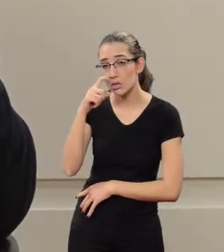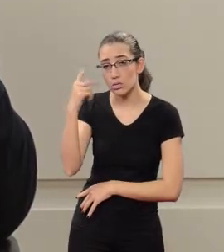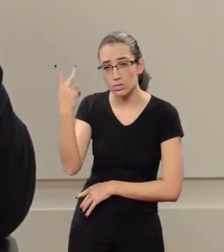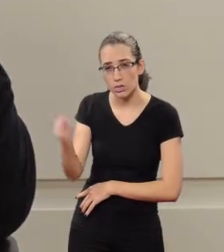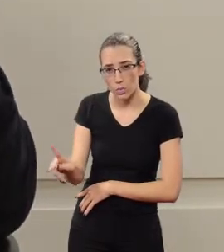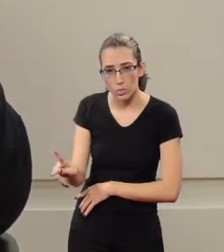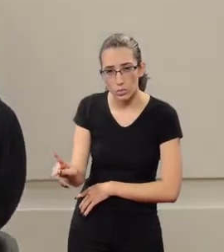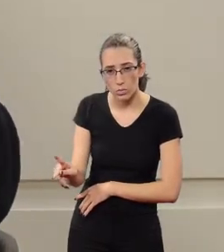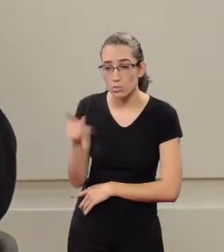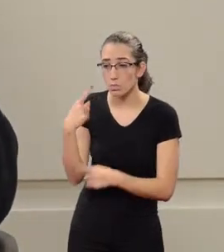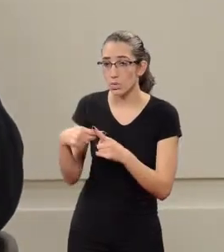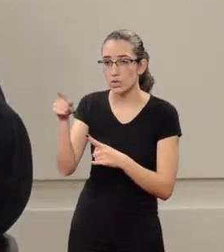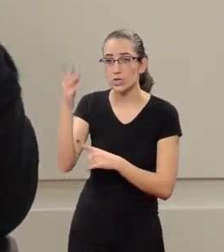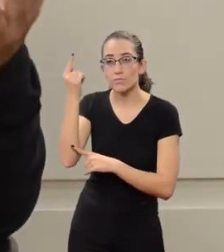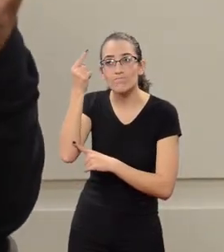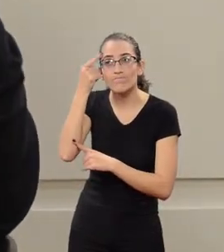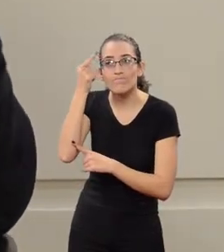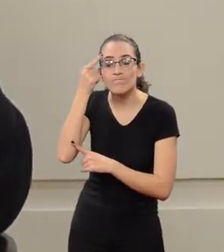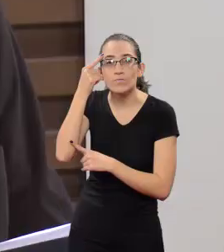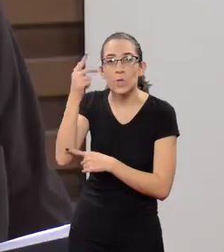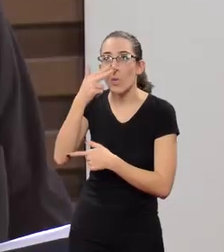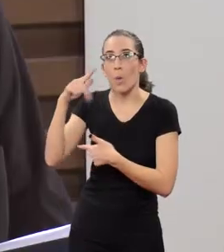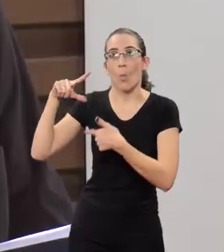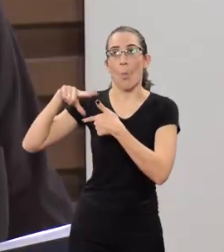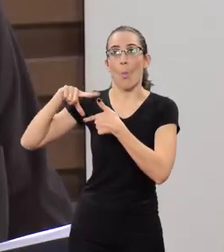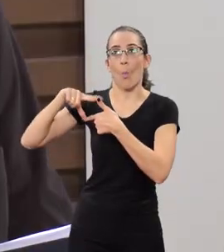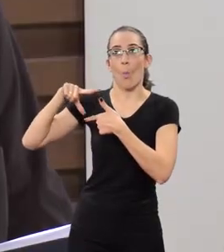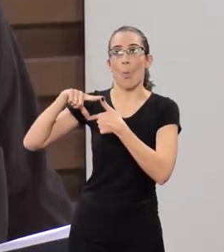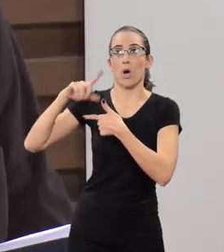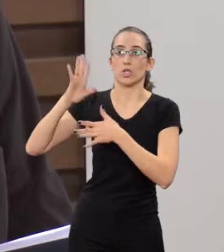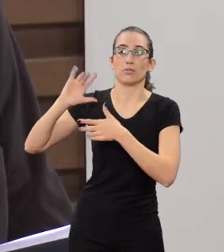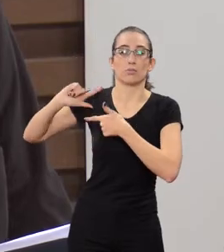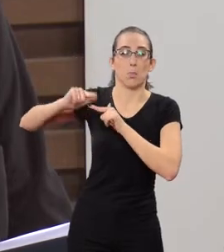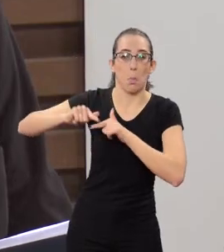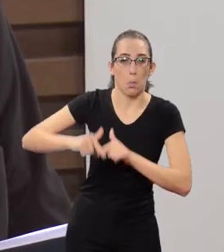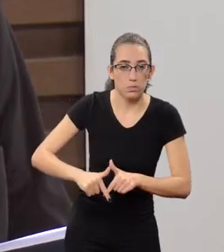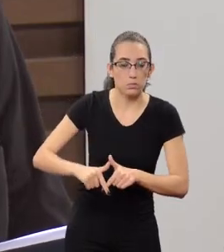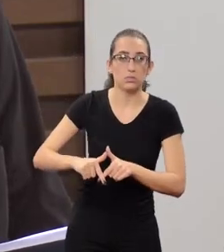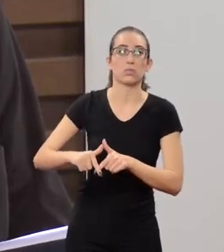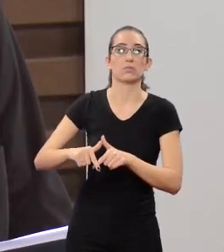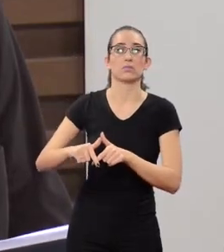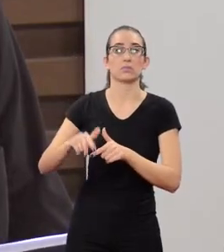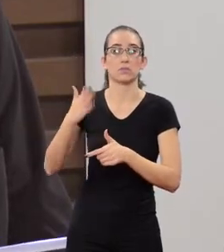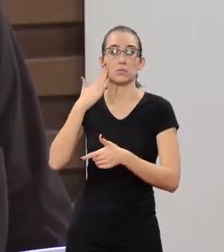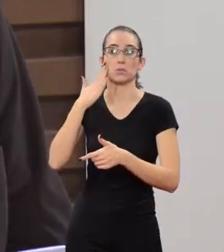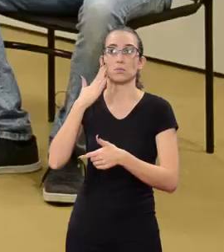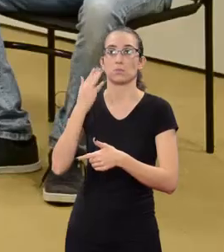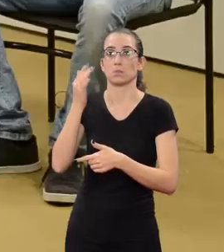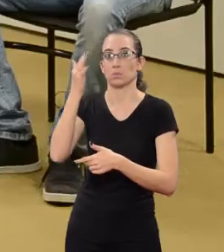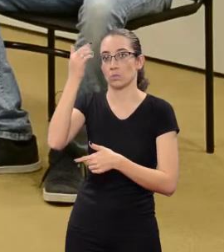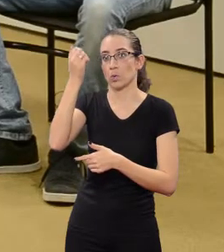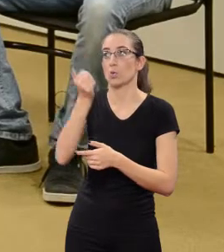Their mentality is a bit more conservative.